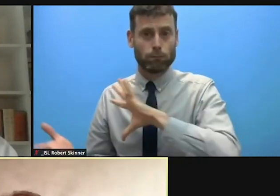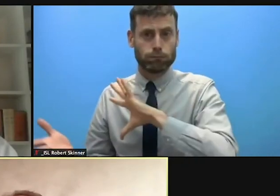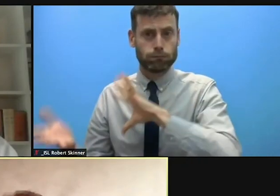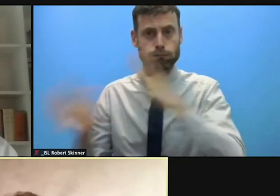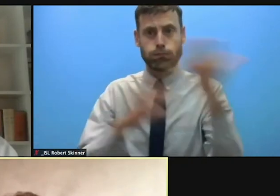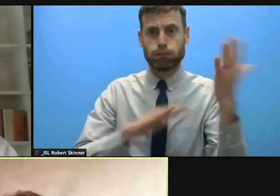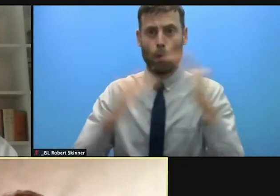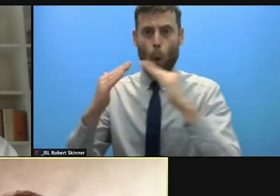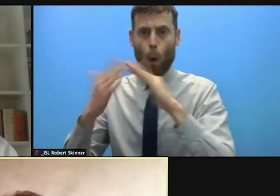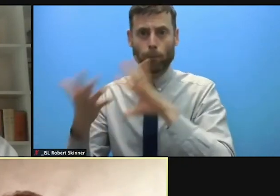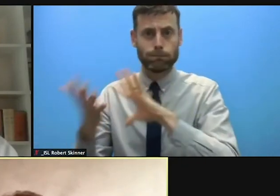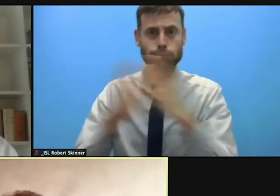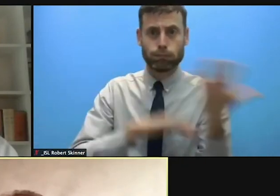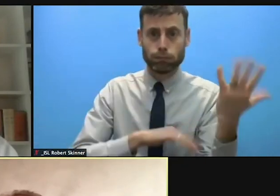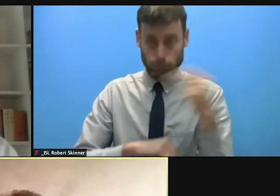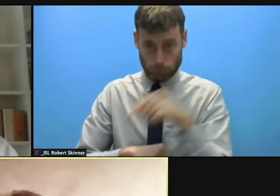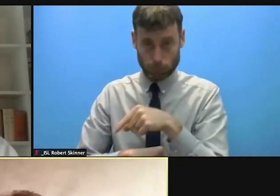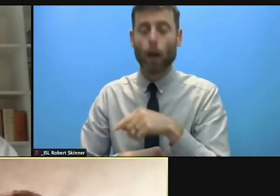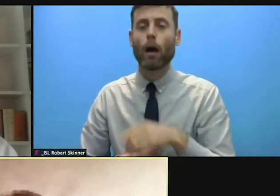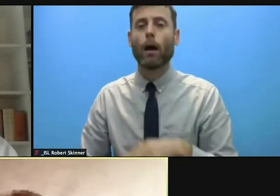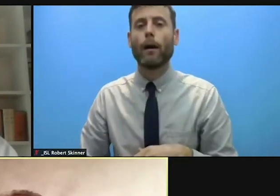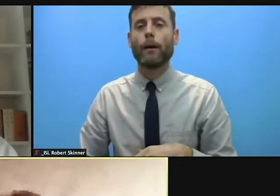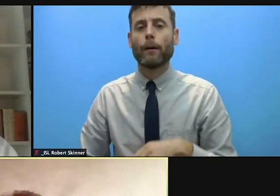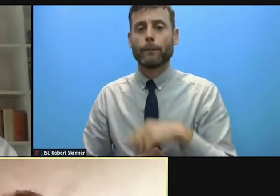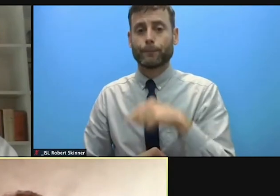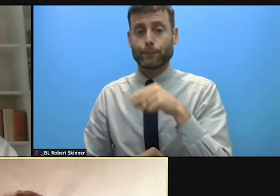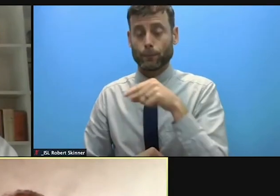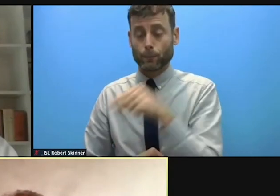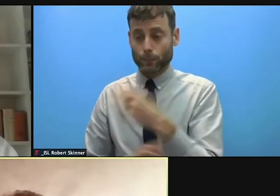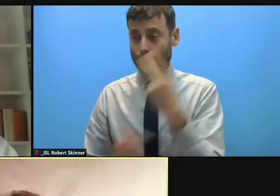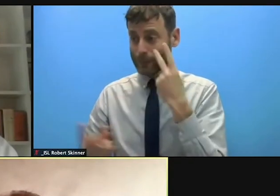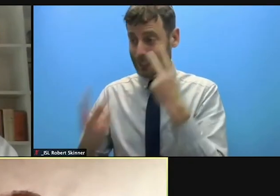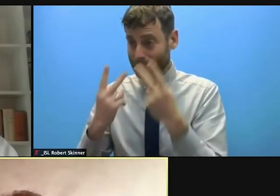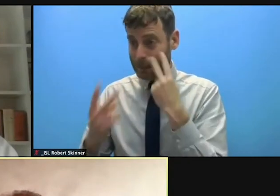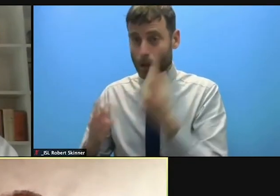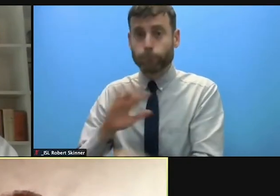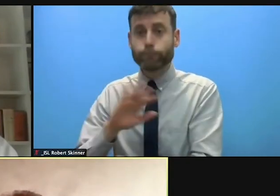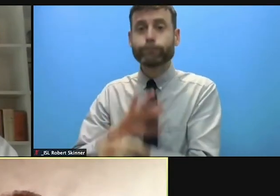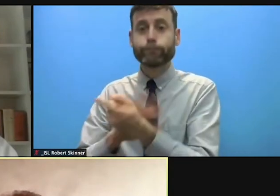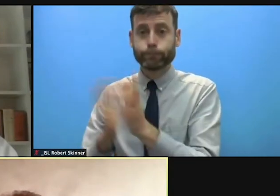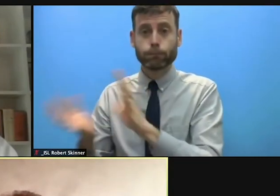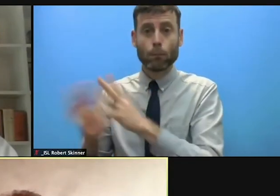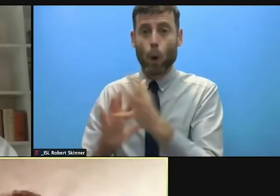But five years later with Cyclone Harold where the response was under Vanuatu's leadership